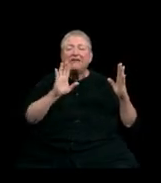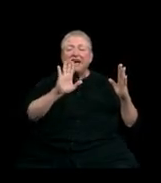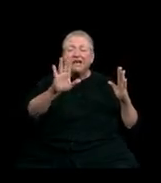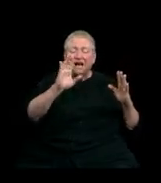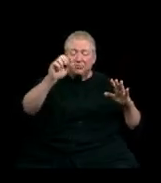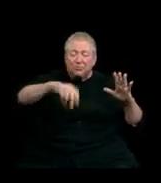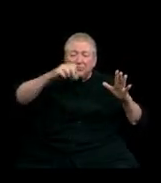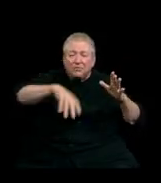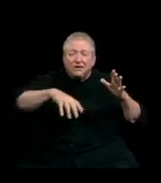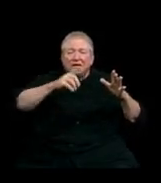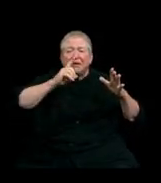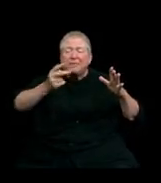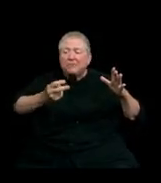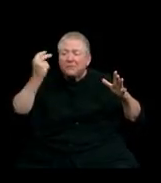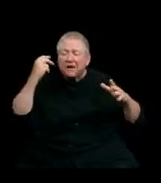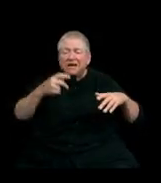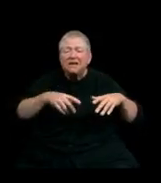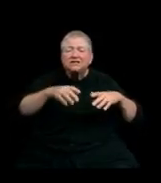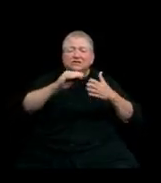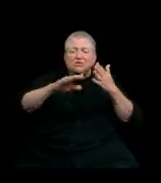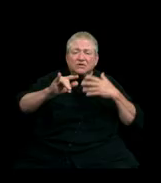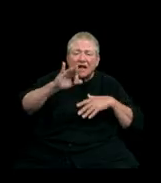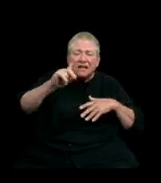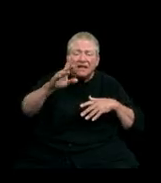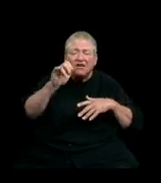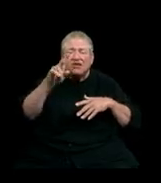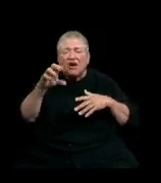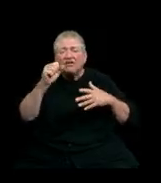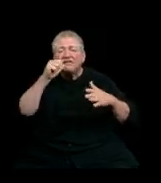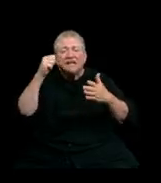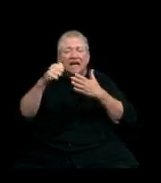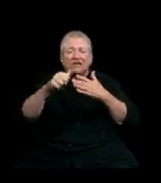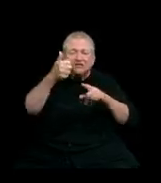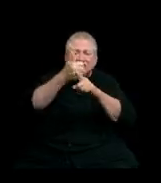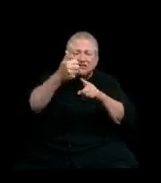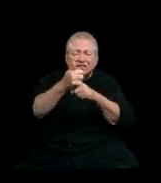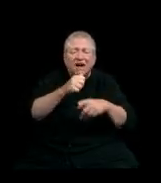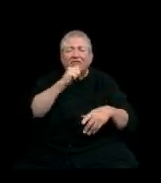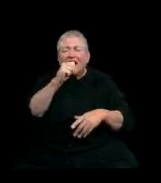student I.D. cards, poems, letters to your future self, unpaid parking tickets –